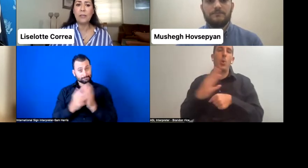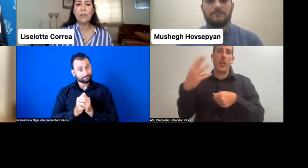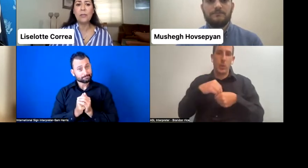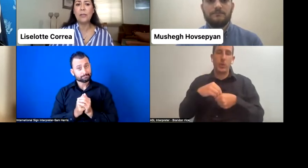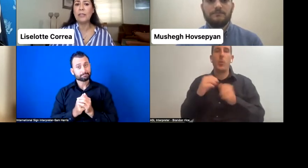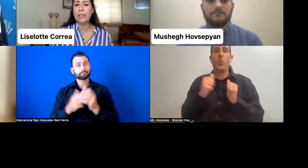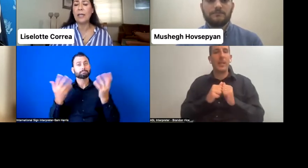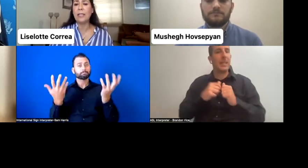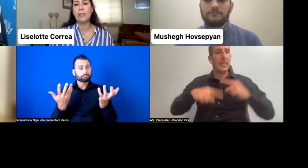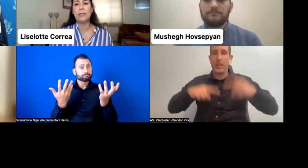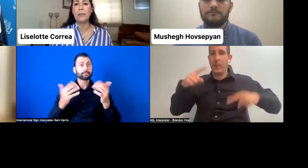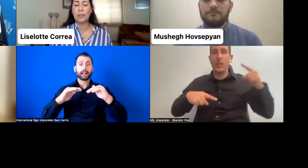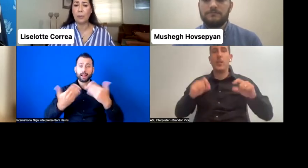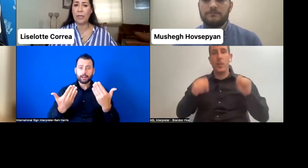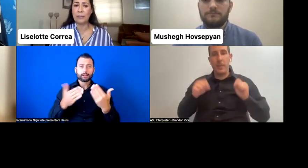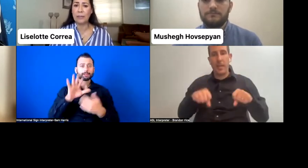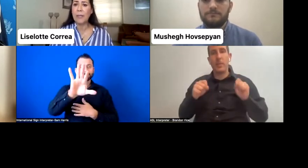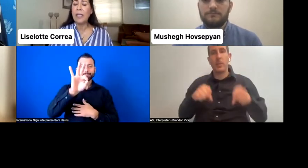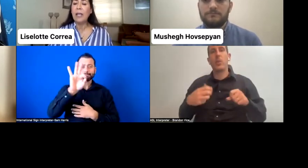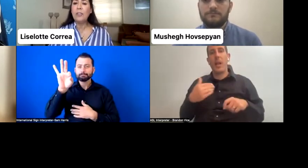to consolidate an inclusive democracy.